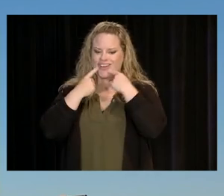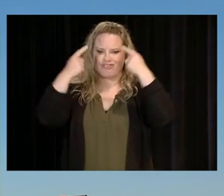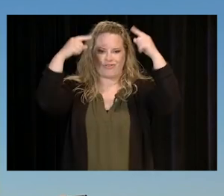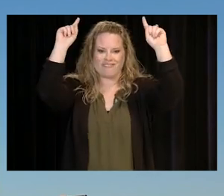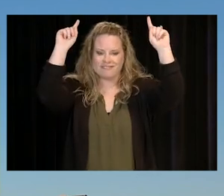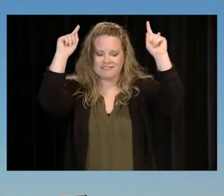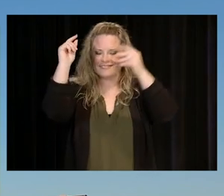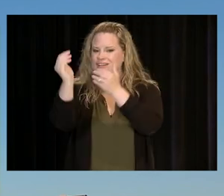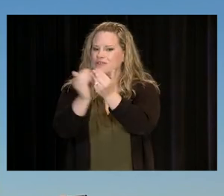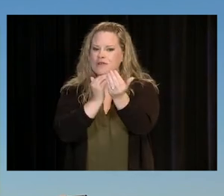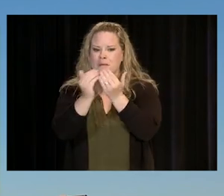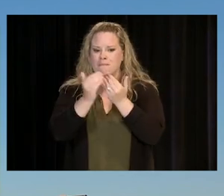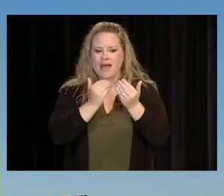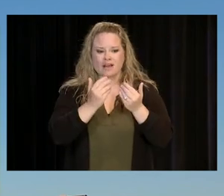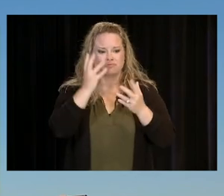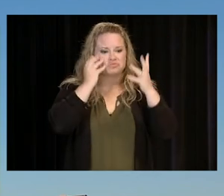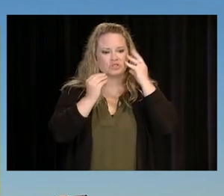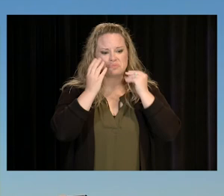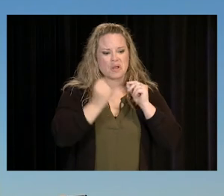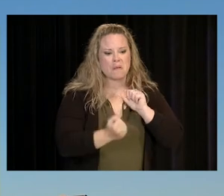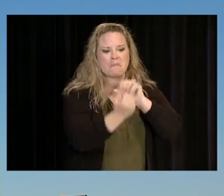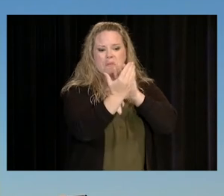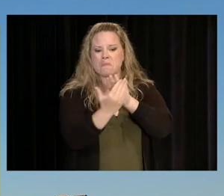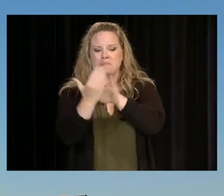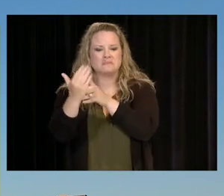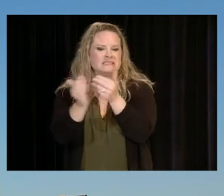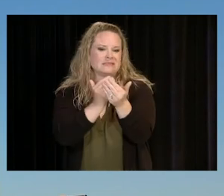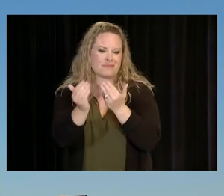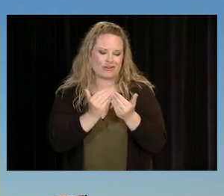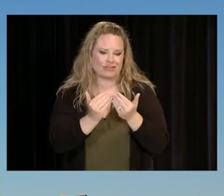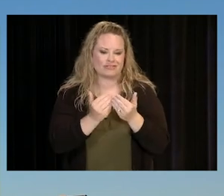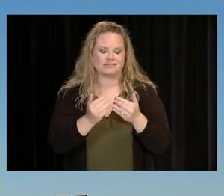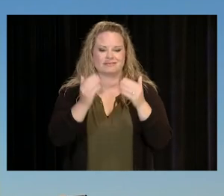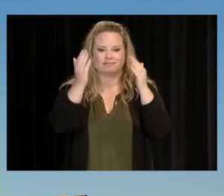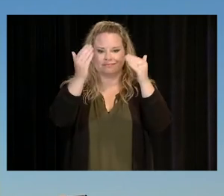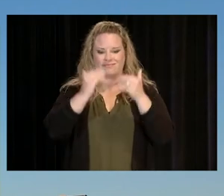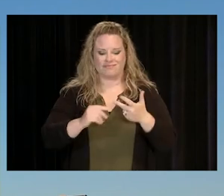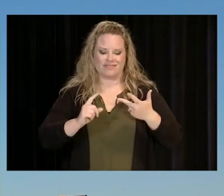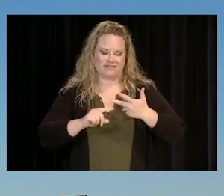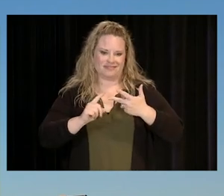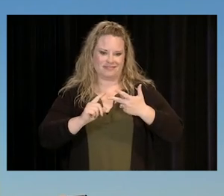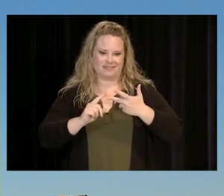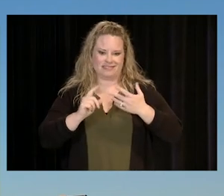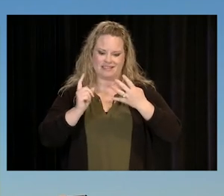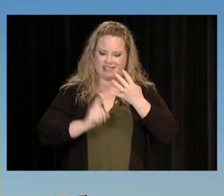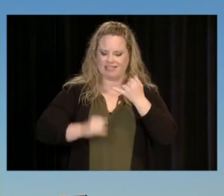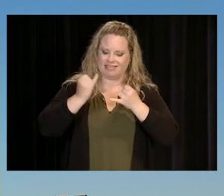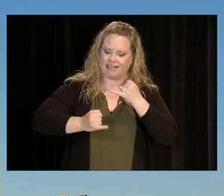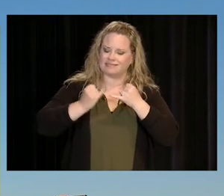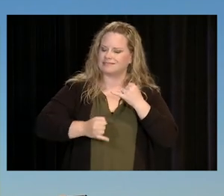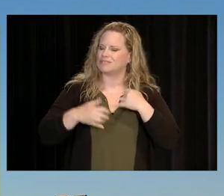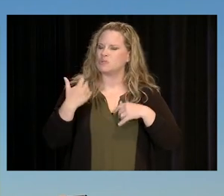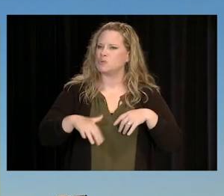AND THRIVE NO MATTER WHAT COMES YOUR WAY. AND FINALLY, WE'RE ENTERING A BRAVE NEW WORLD.